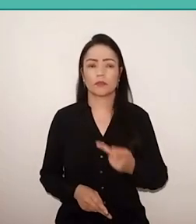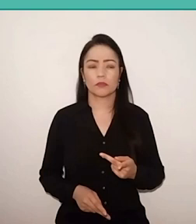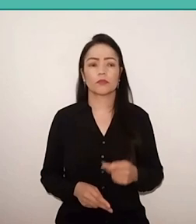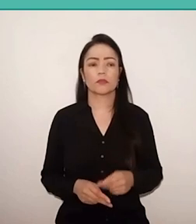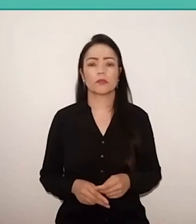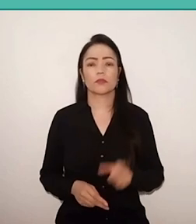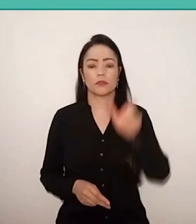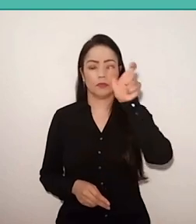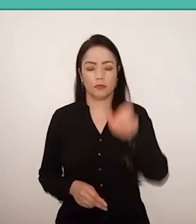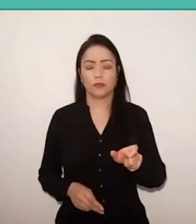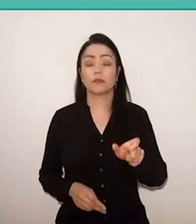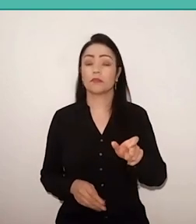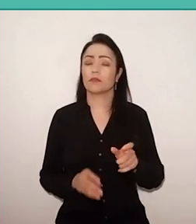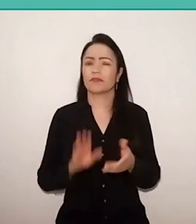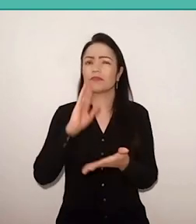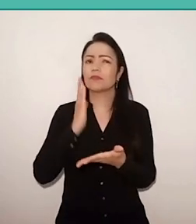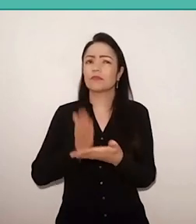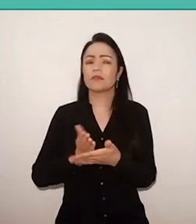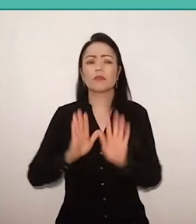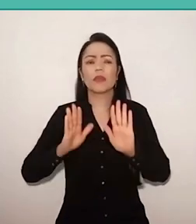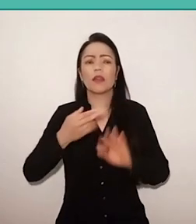he wasn't a religious person, but he was a believing person,